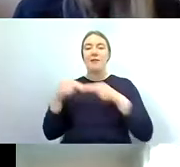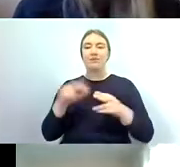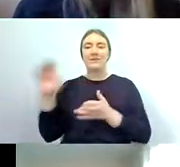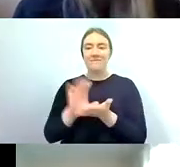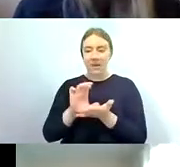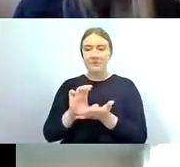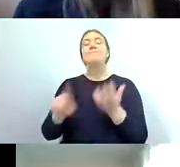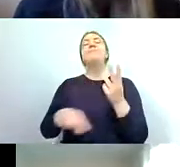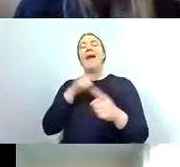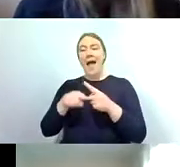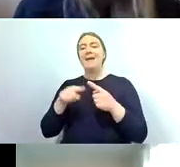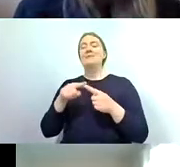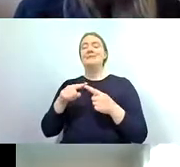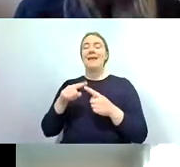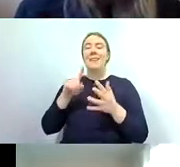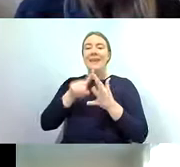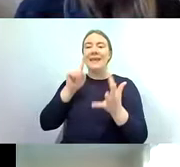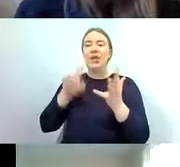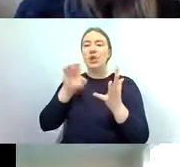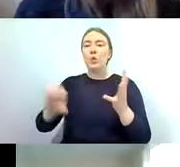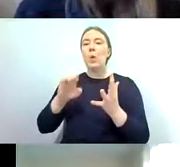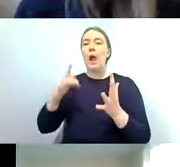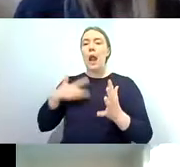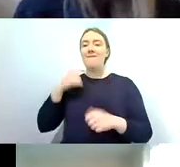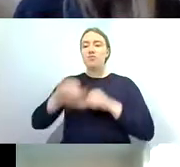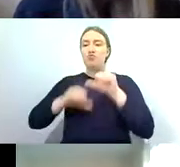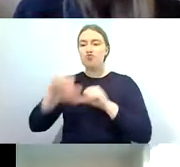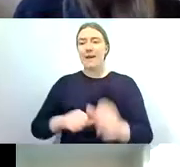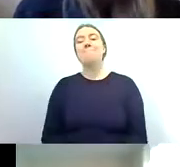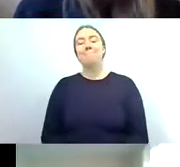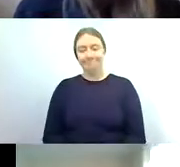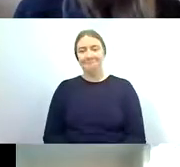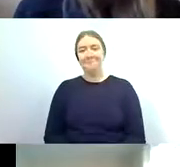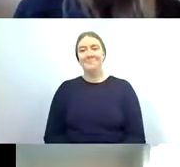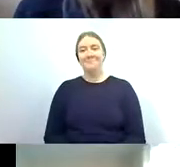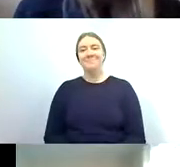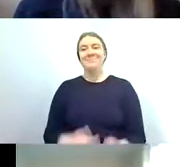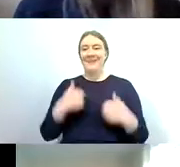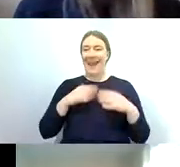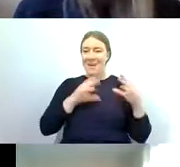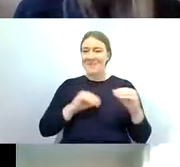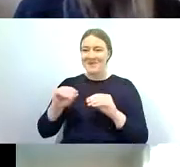and the eu life program so i was just pausing after each one there as you can see we're